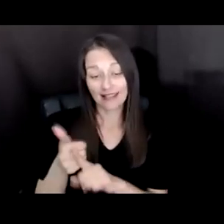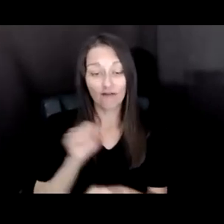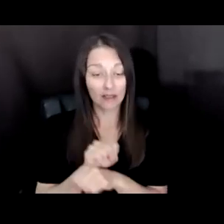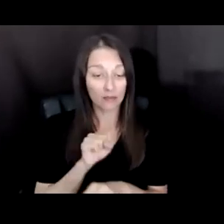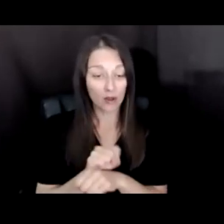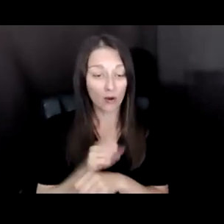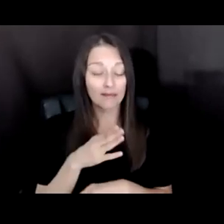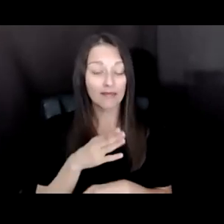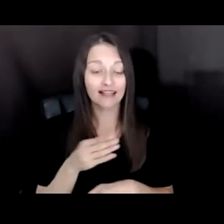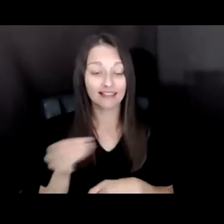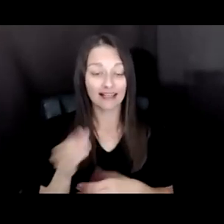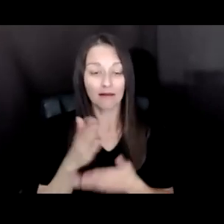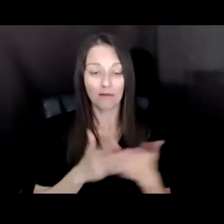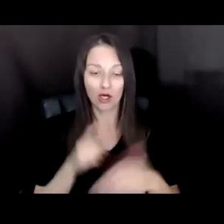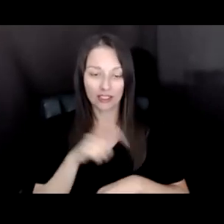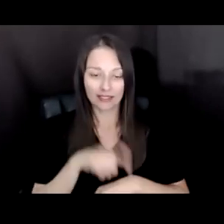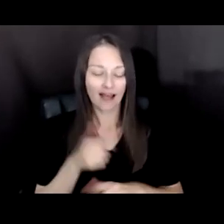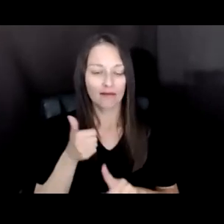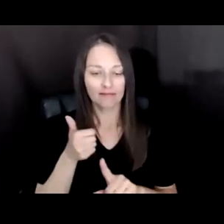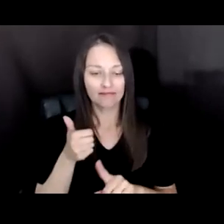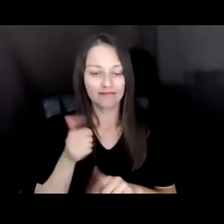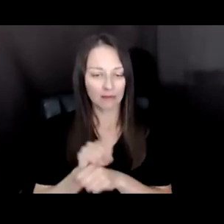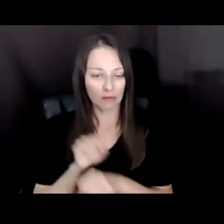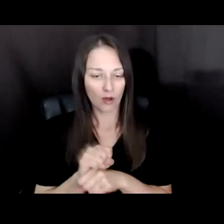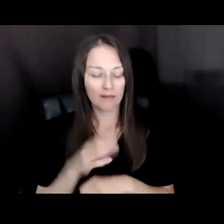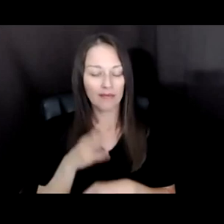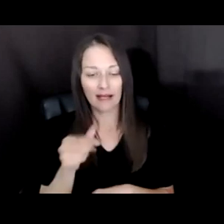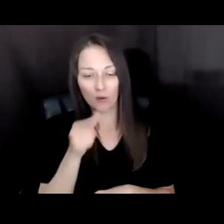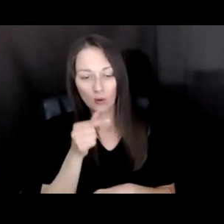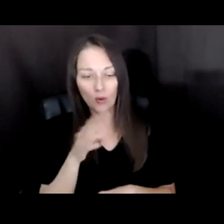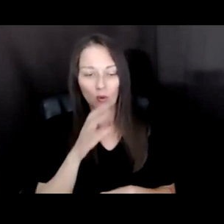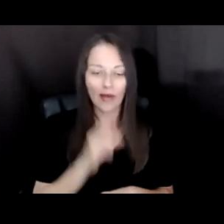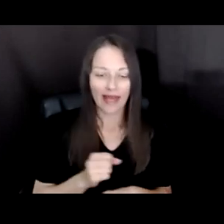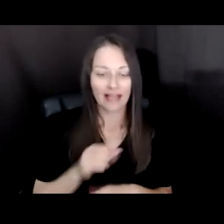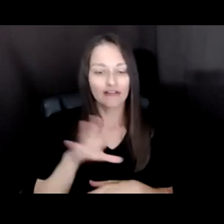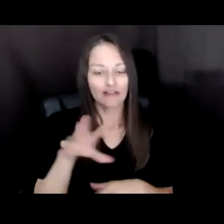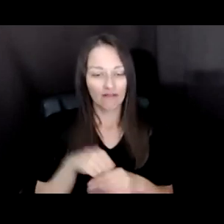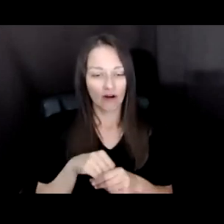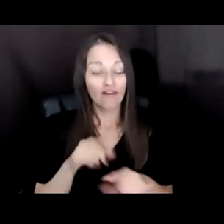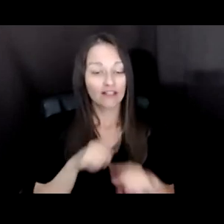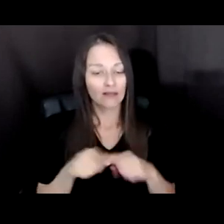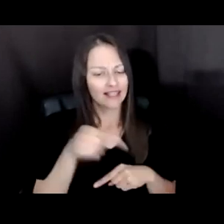CHARACTERISTICS. YET HERE WAS A GROUP ABOUT WHOM WE KNOW, WE KNEW VERY LITTLE. WE DON'T ROUTINELY